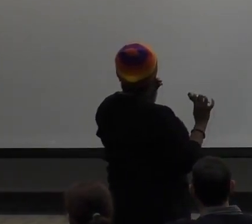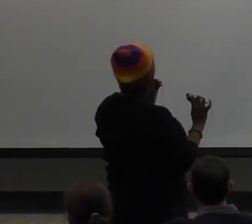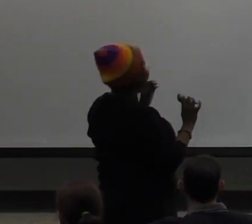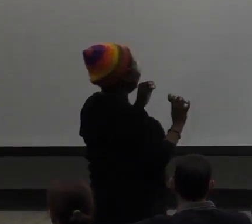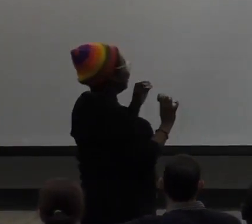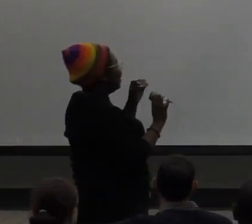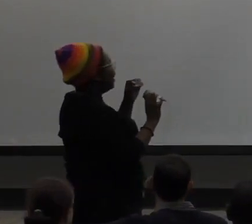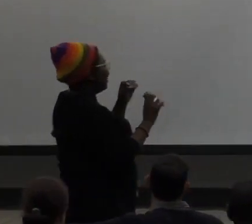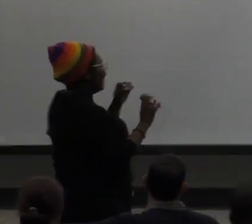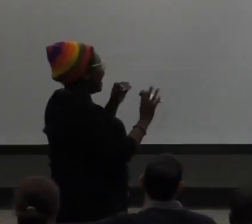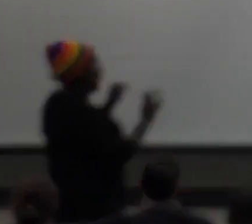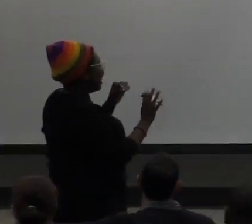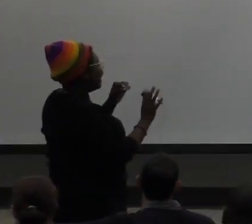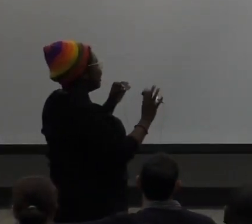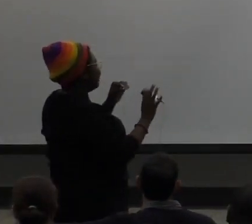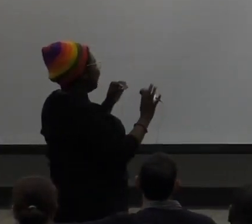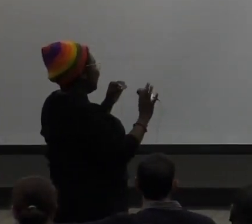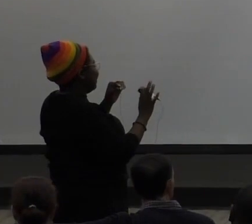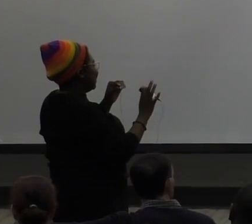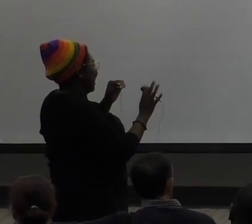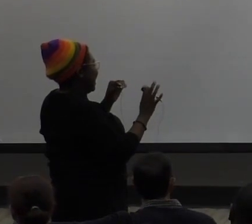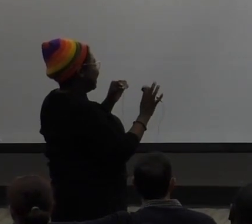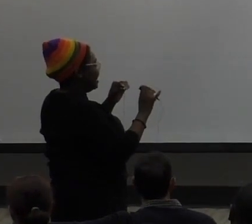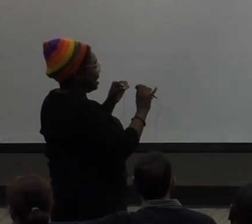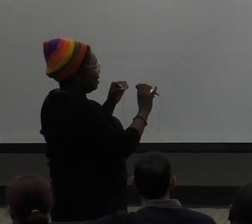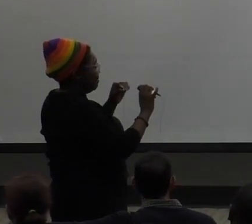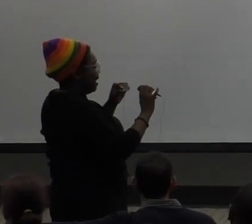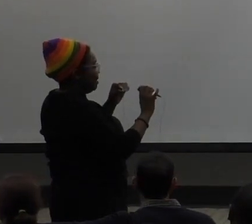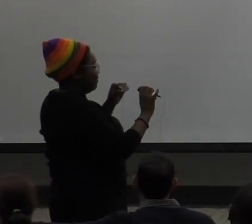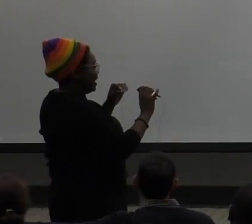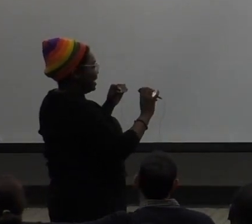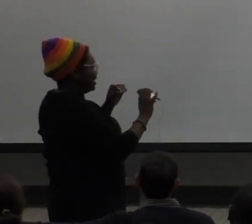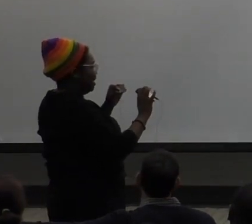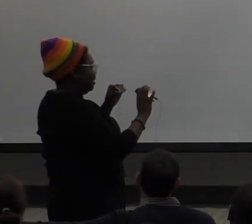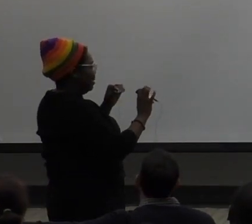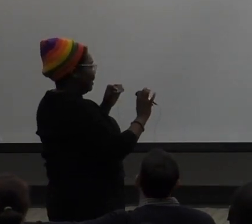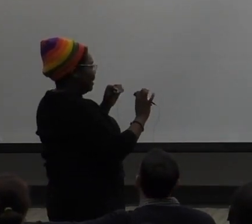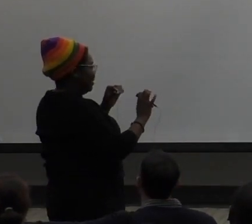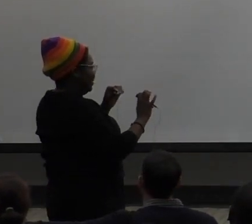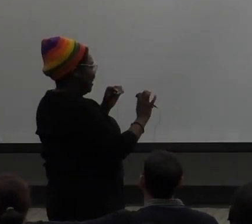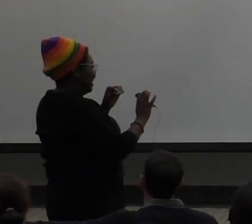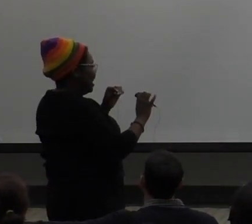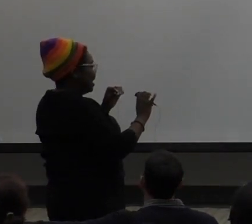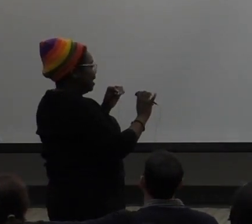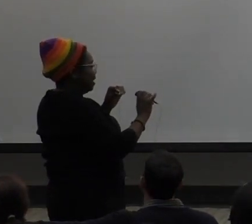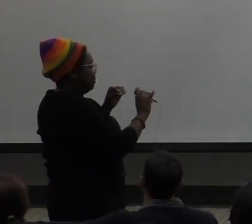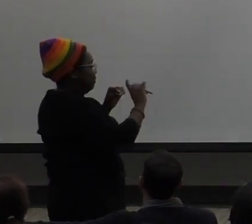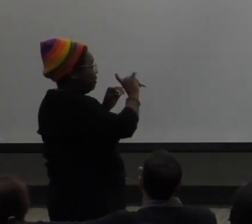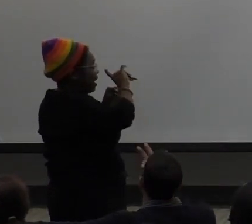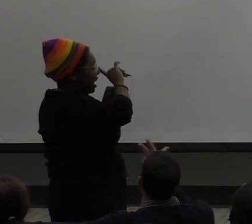Go ahead. Hi. So my name is Cass. I'm an ASL student.